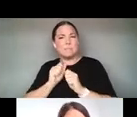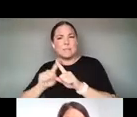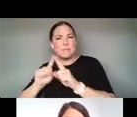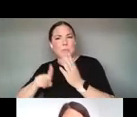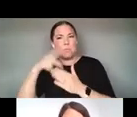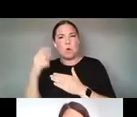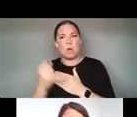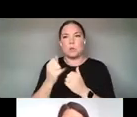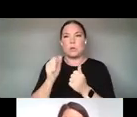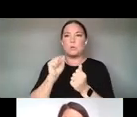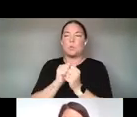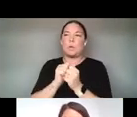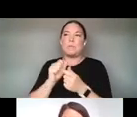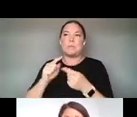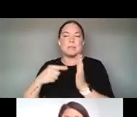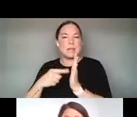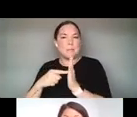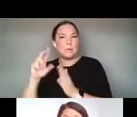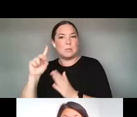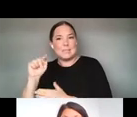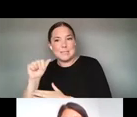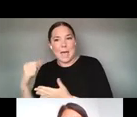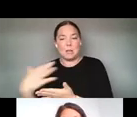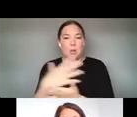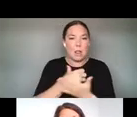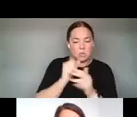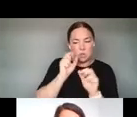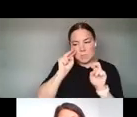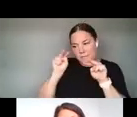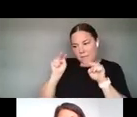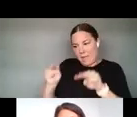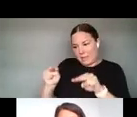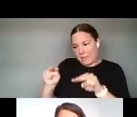DATA COLLECTION AND SURVEILLANCE AND THEIR DISPROPORTIONATE IMPACT ON COMMUNITIES OF COLOR.